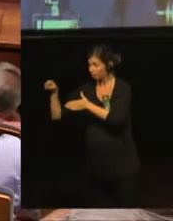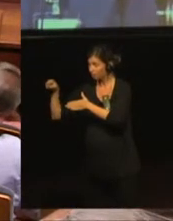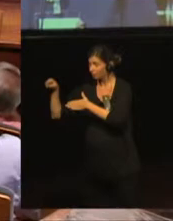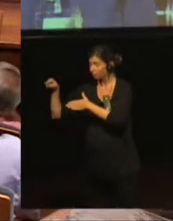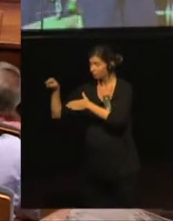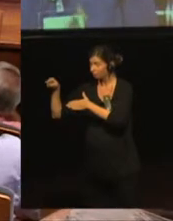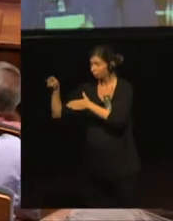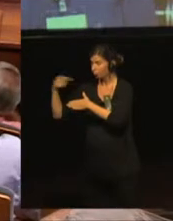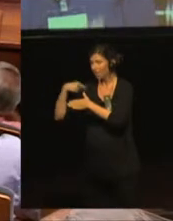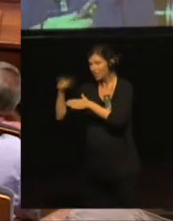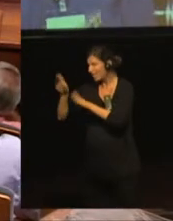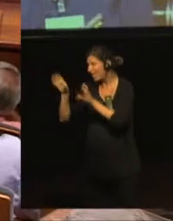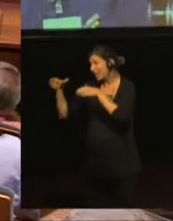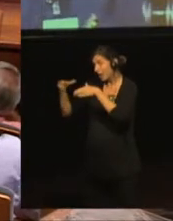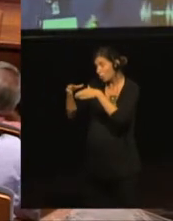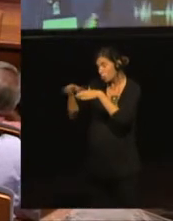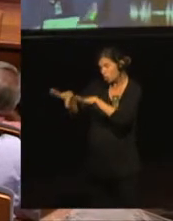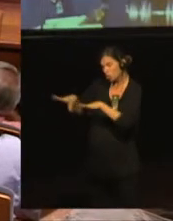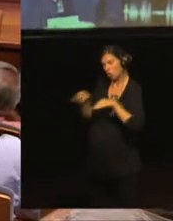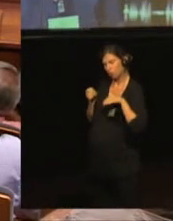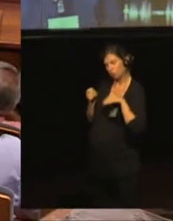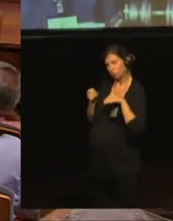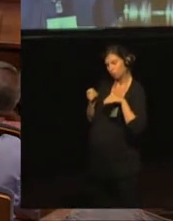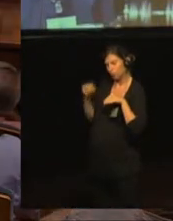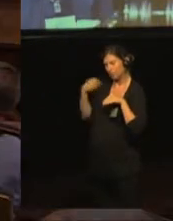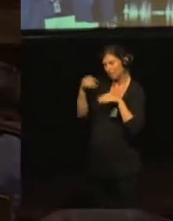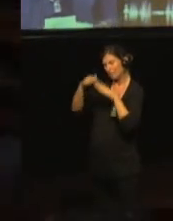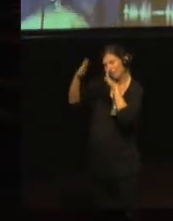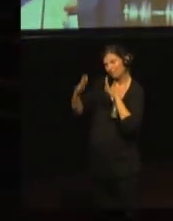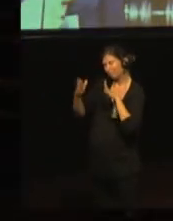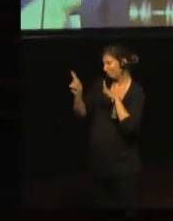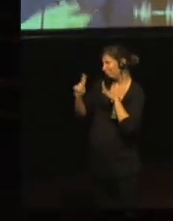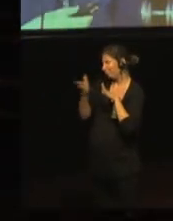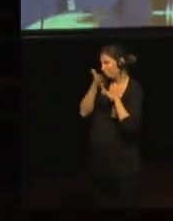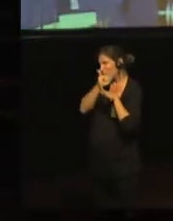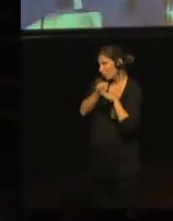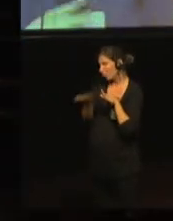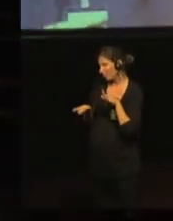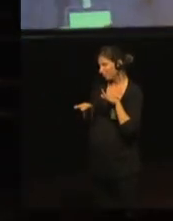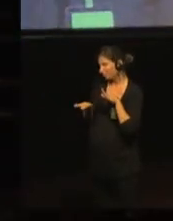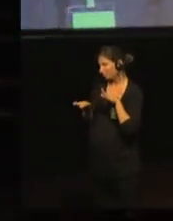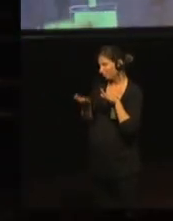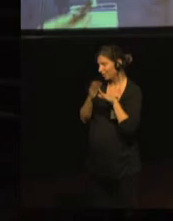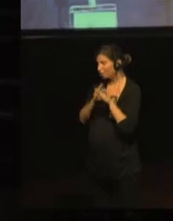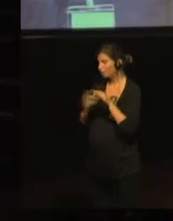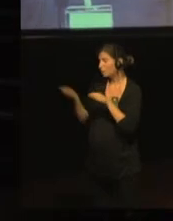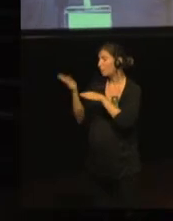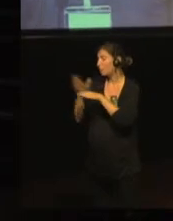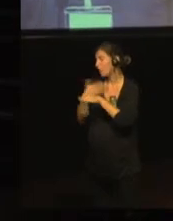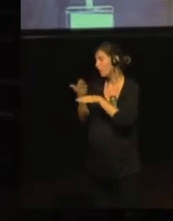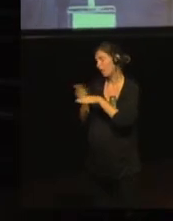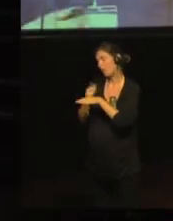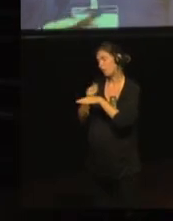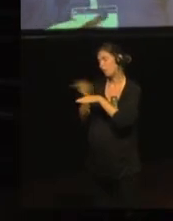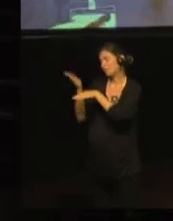but usually they were, so the hosts could present their work, experiences, methods,